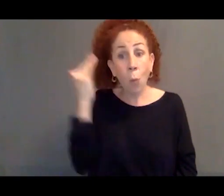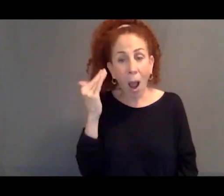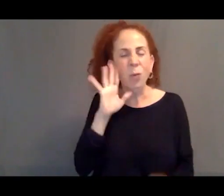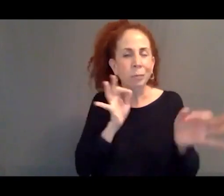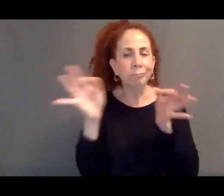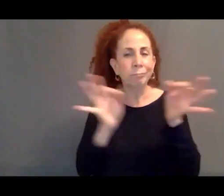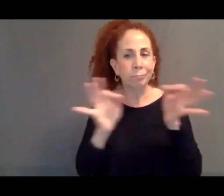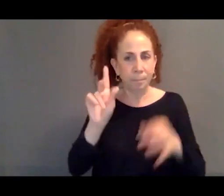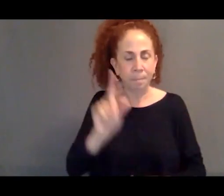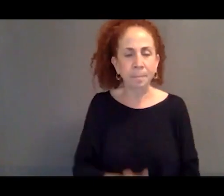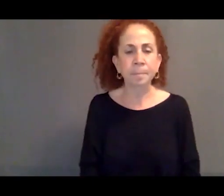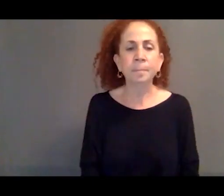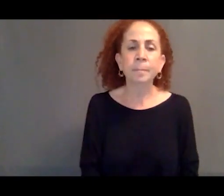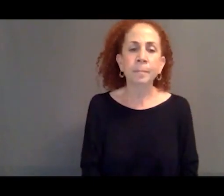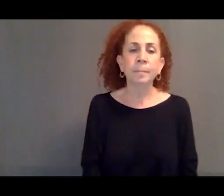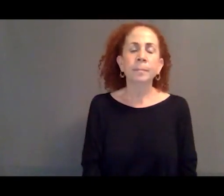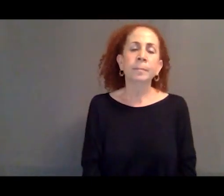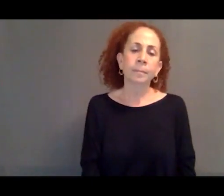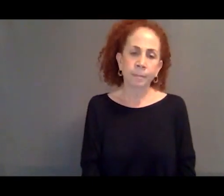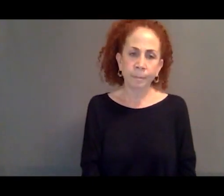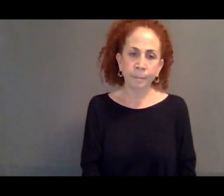So one thing is that public opinion